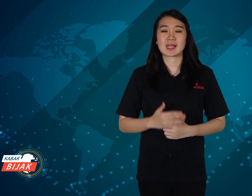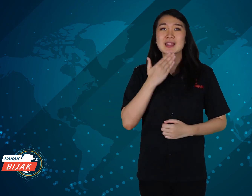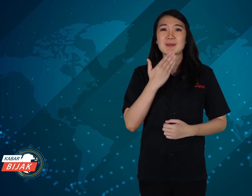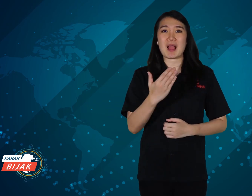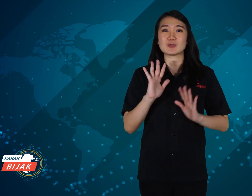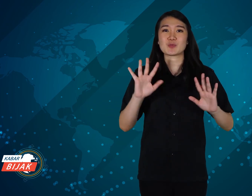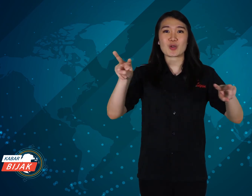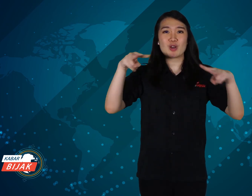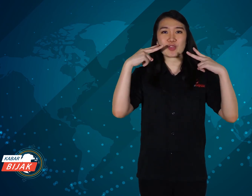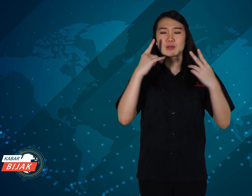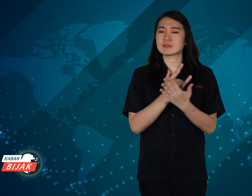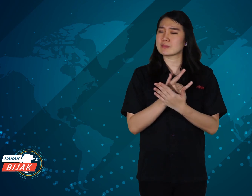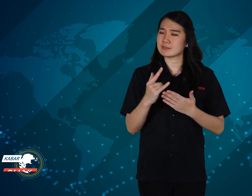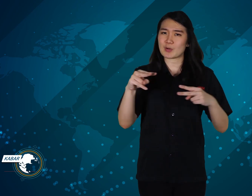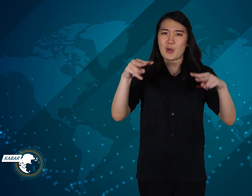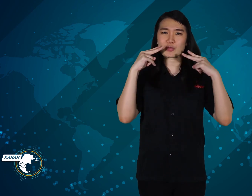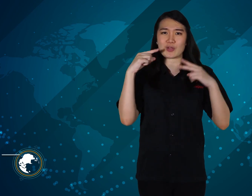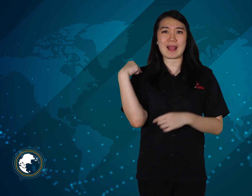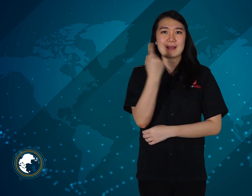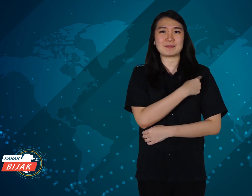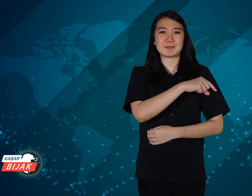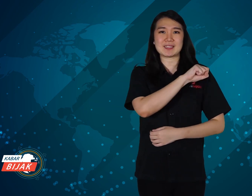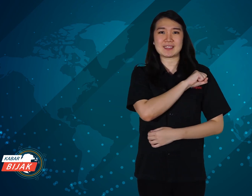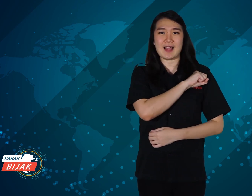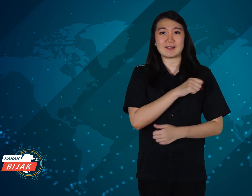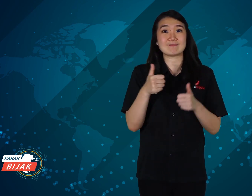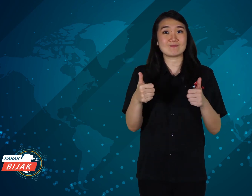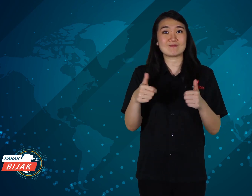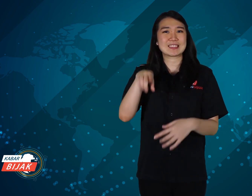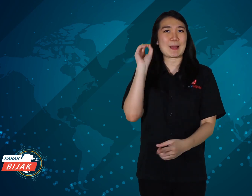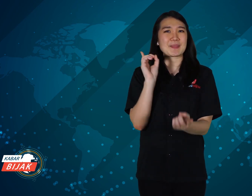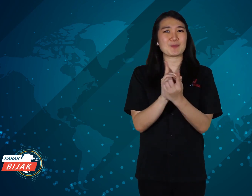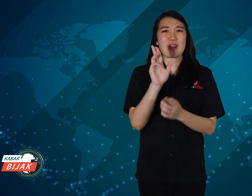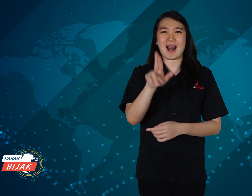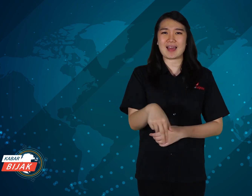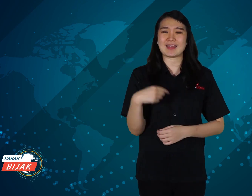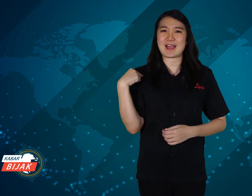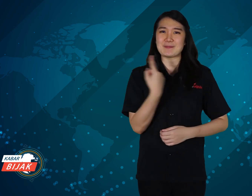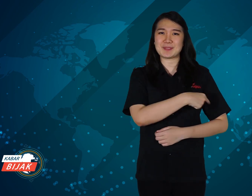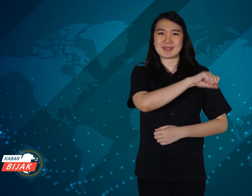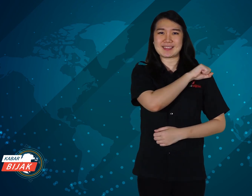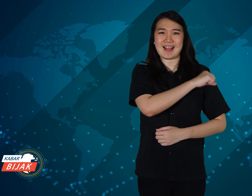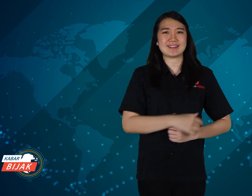Thank you for watching, keep watching KamiBijak yes. See you again at KamiBijak.